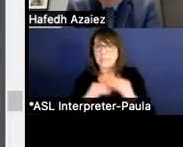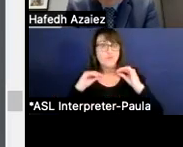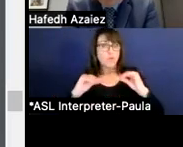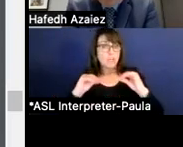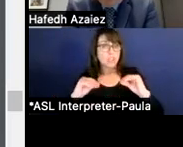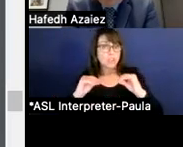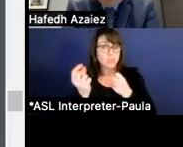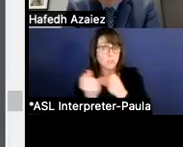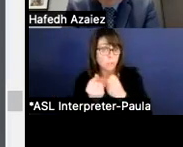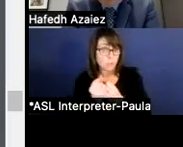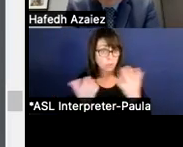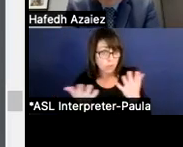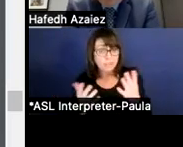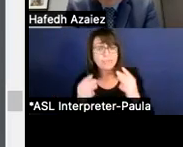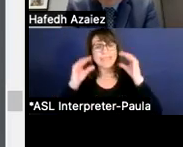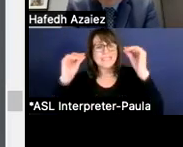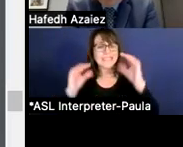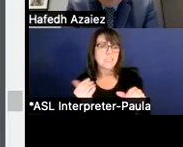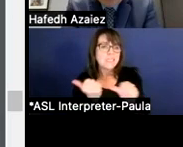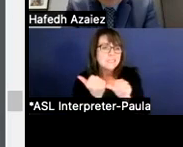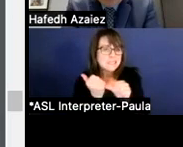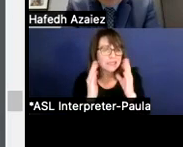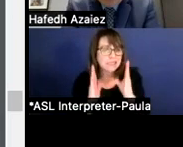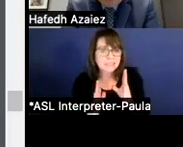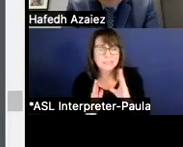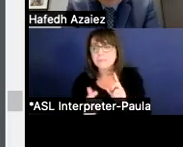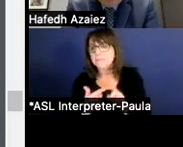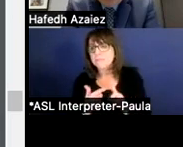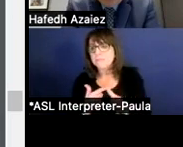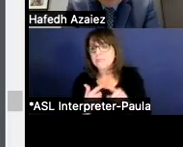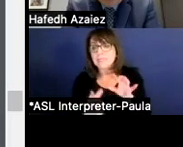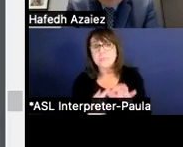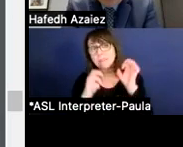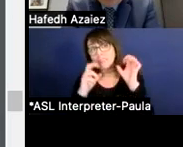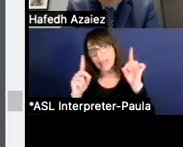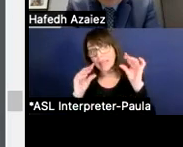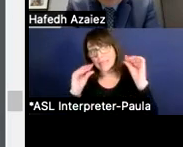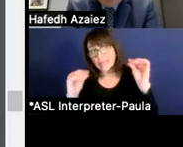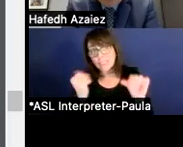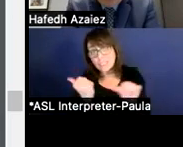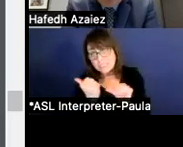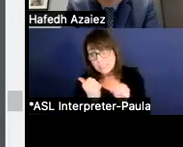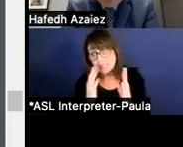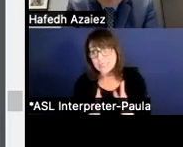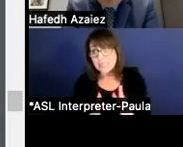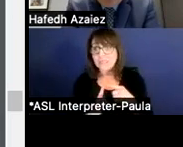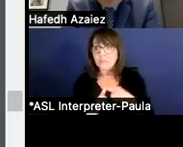so you're talking about your teaching assistants, your special ed teaching assistants, and then licensed vocational nurses